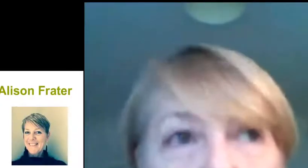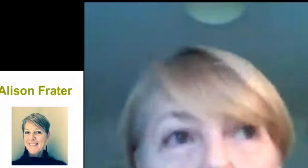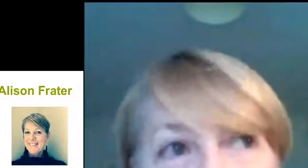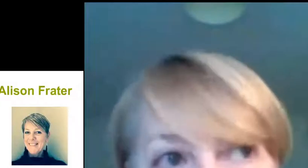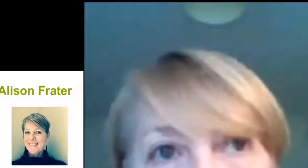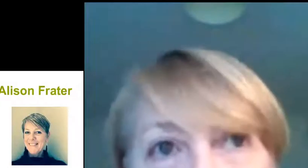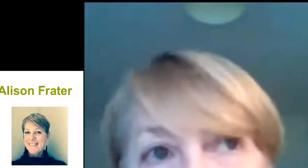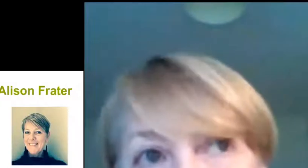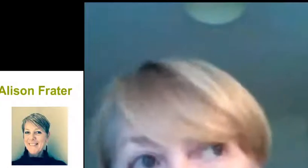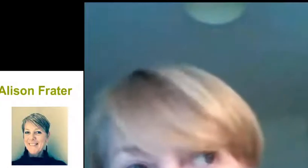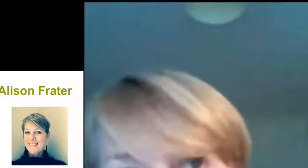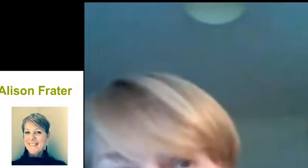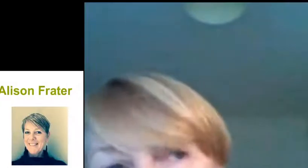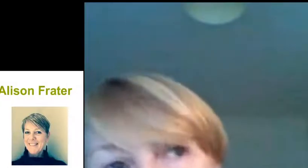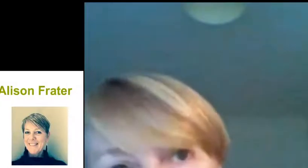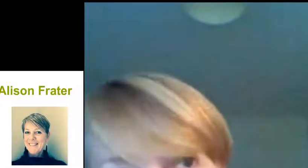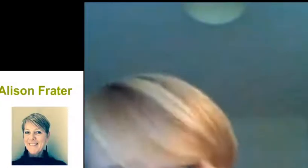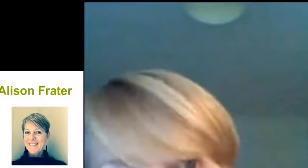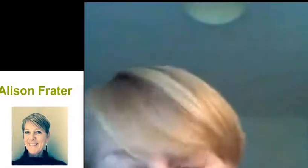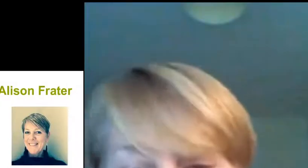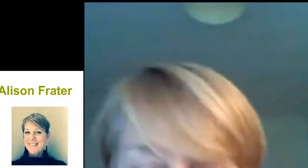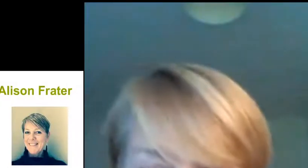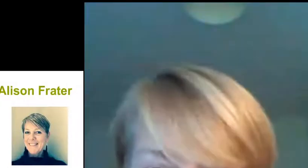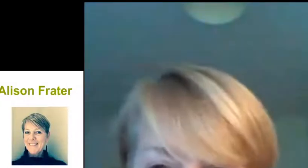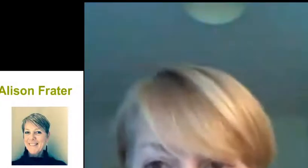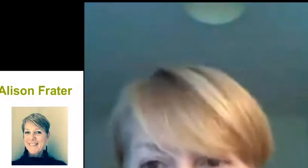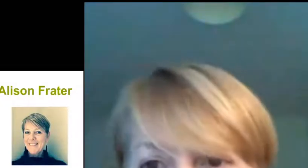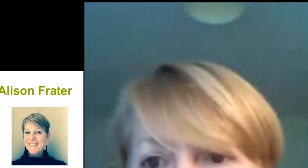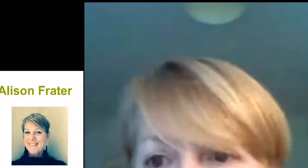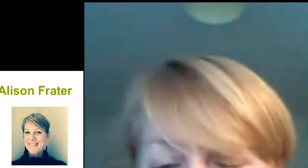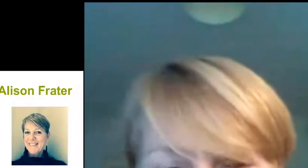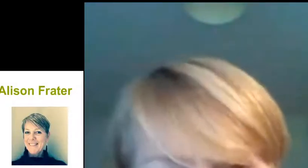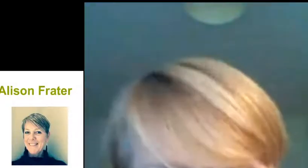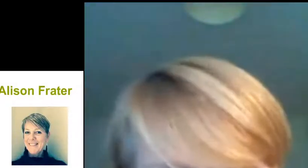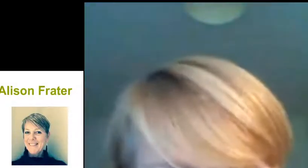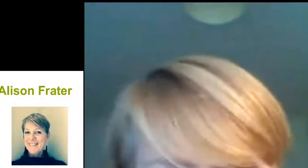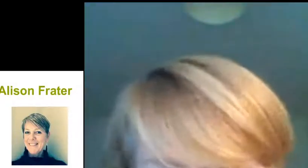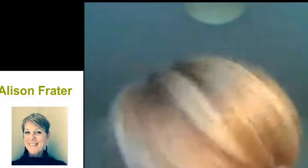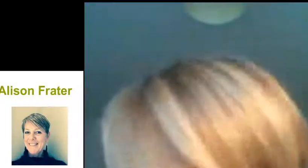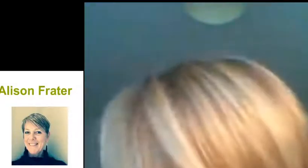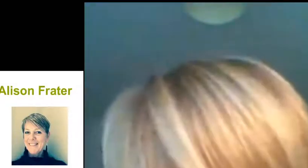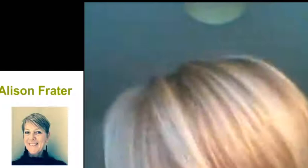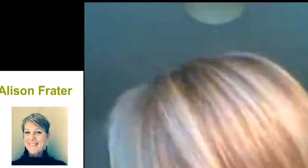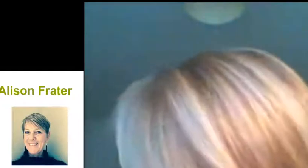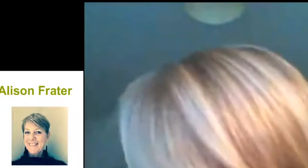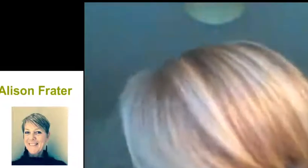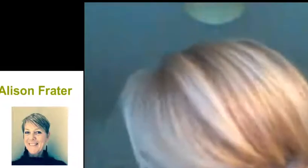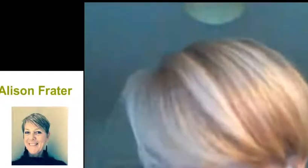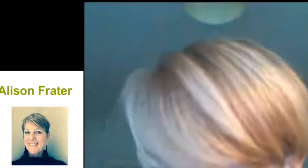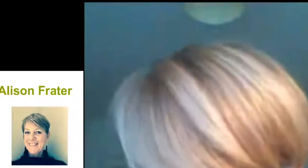and so we need to think about how we handle that. So, we live very much in a global world and we're